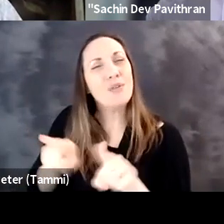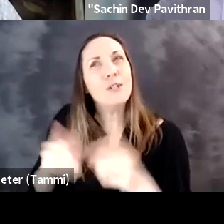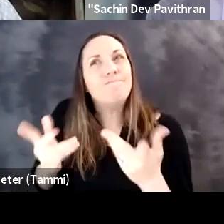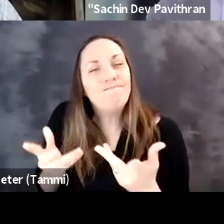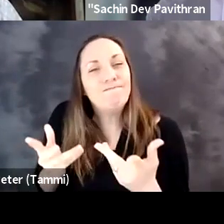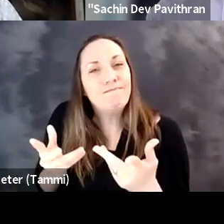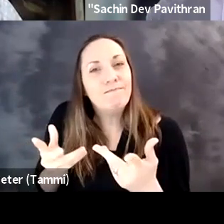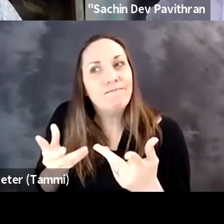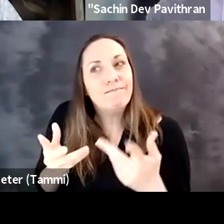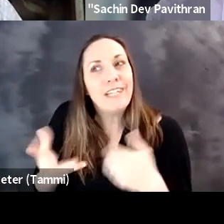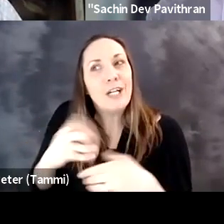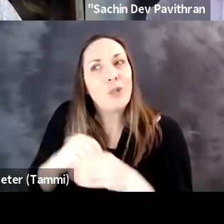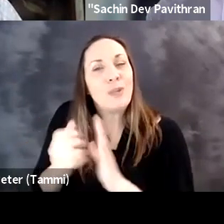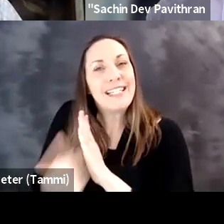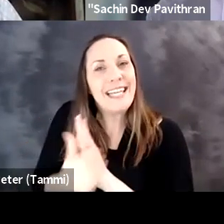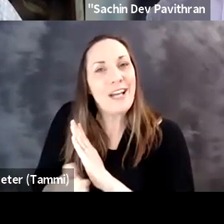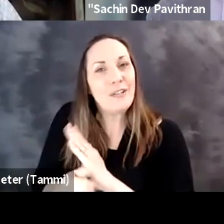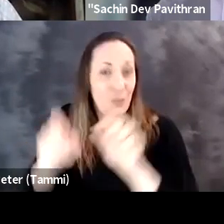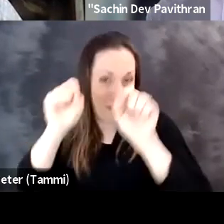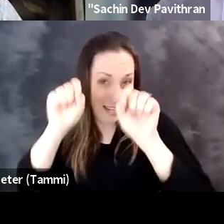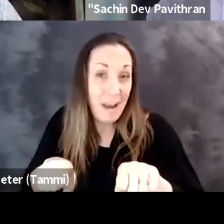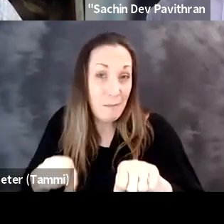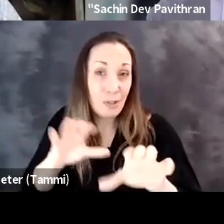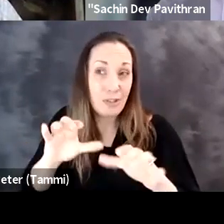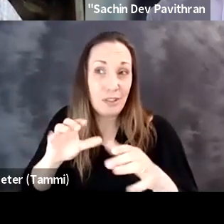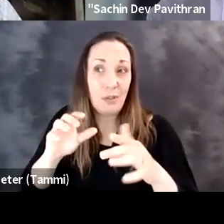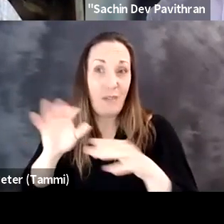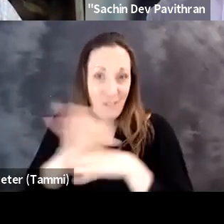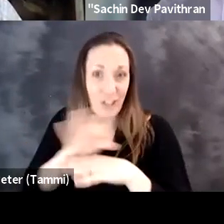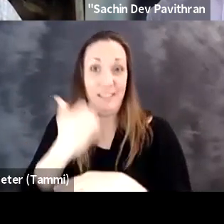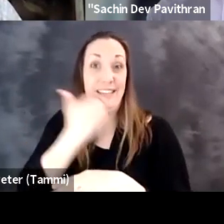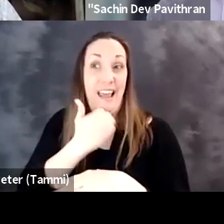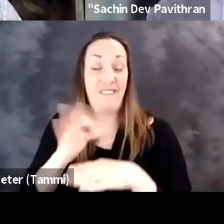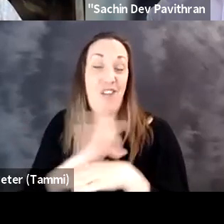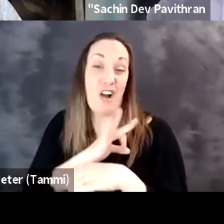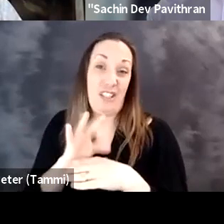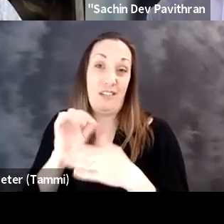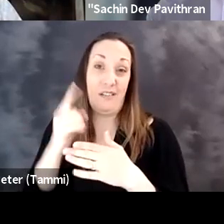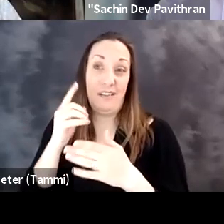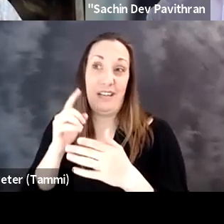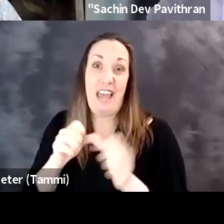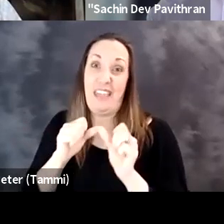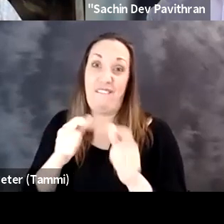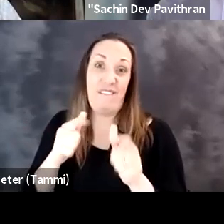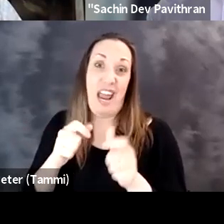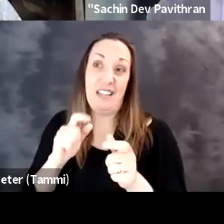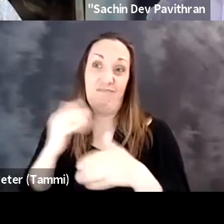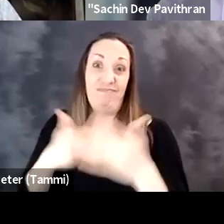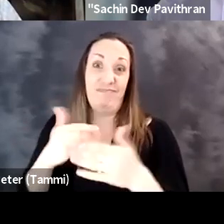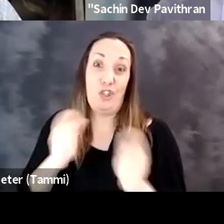disability or not, to bring them along to not just embrace it but also add the skill set to be able to too do the function, daily function in this